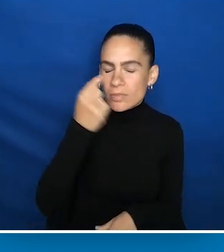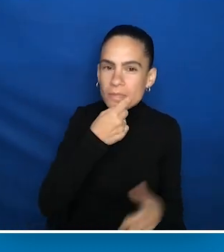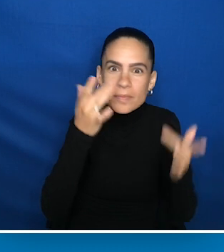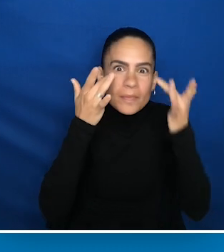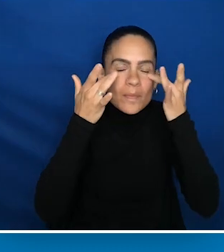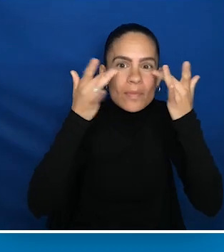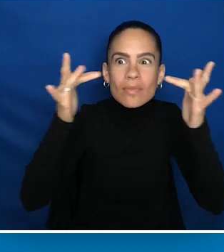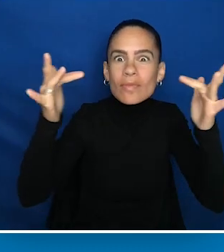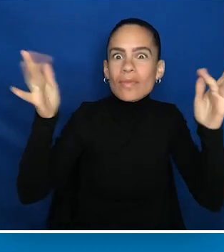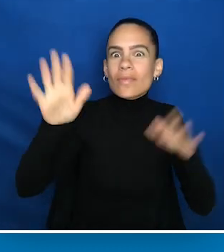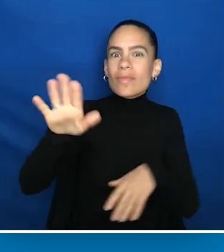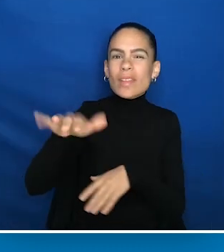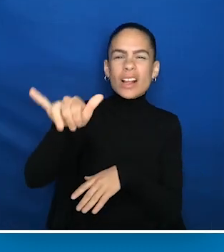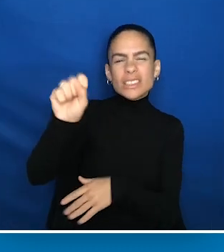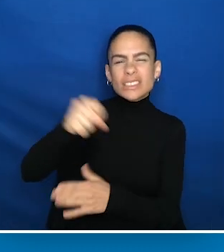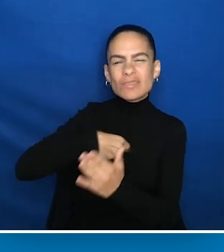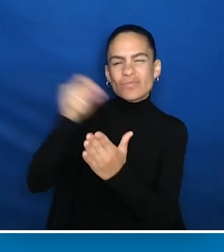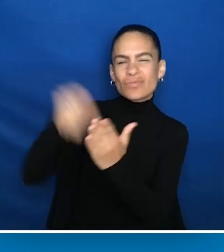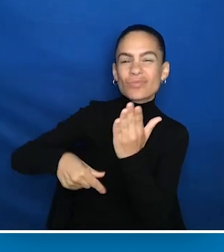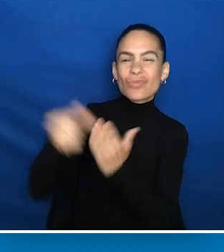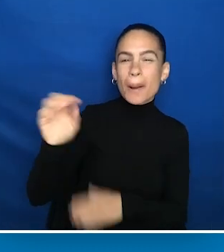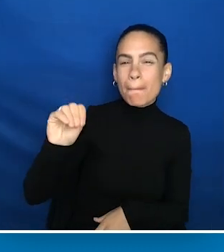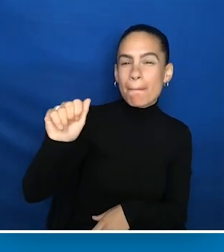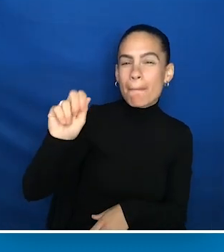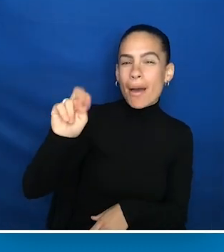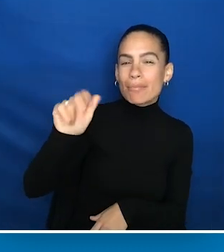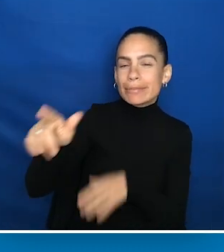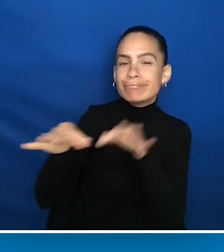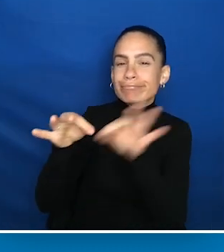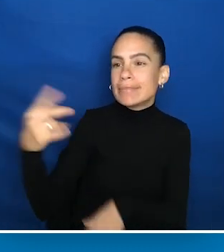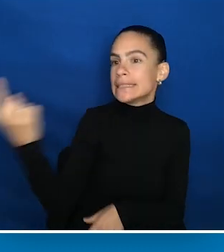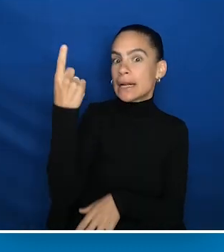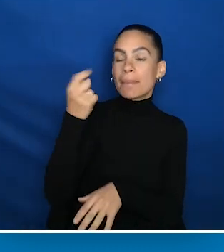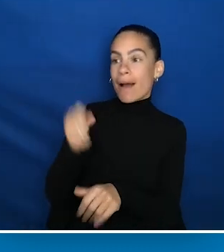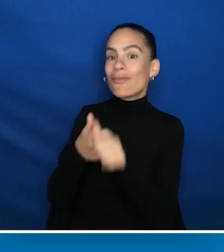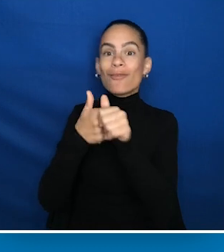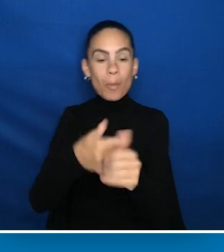He gets all dreamy and he goes, "A manual. Oh, to write something and help someone do it."